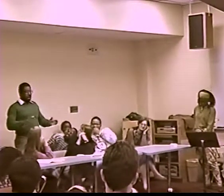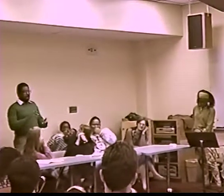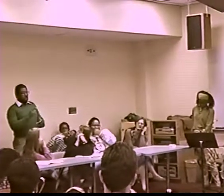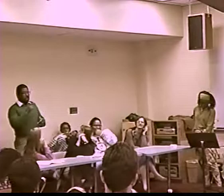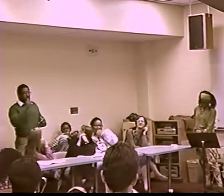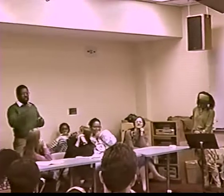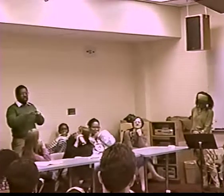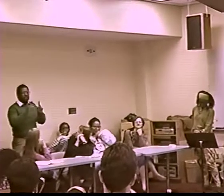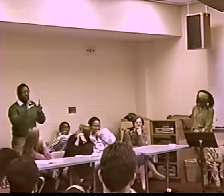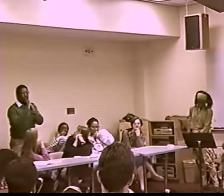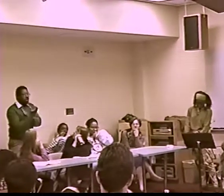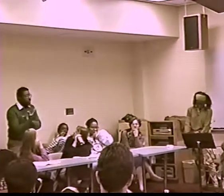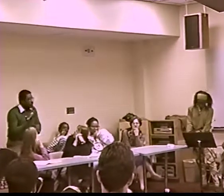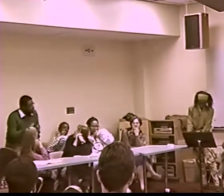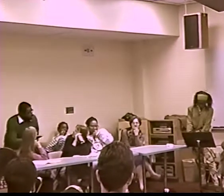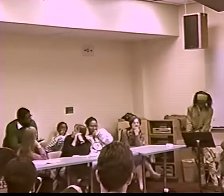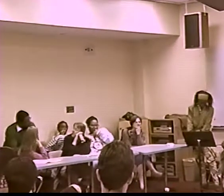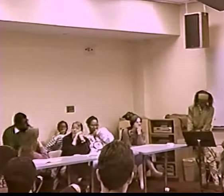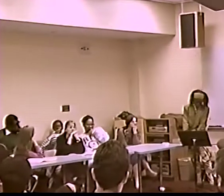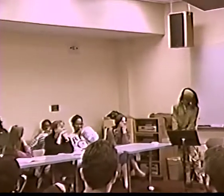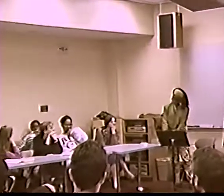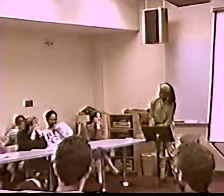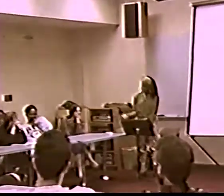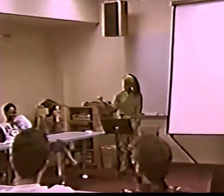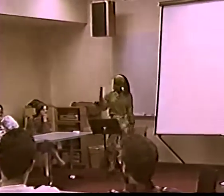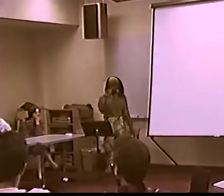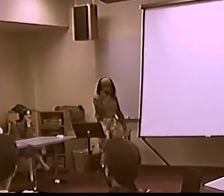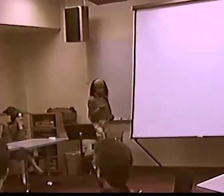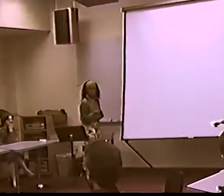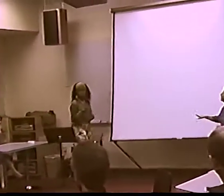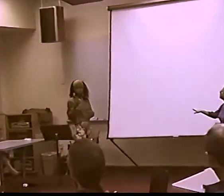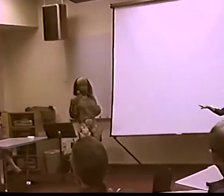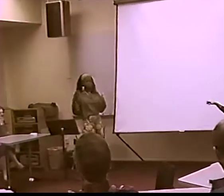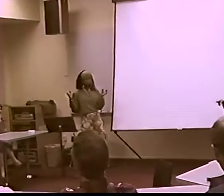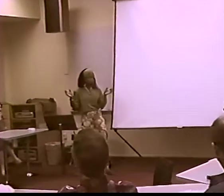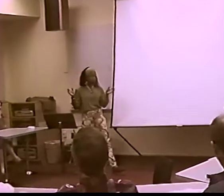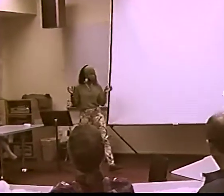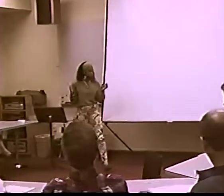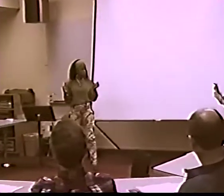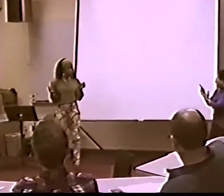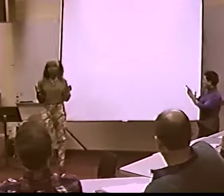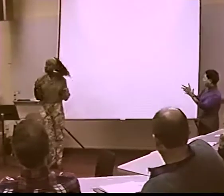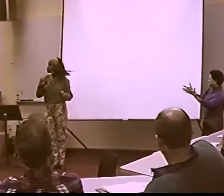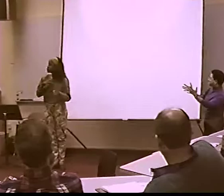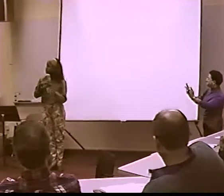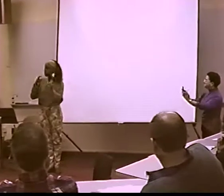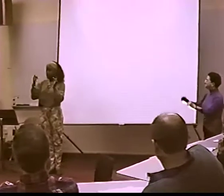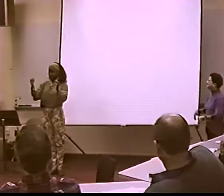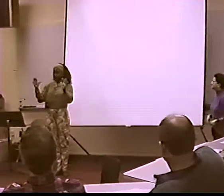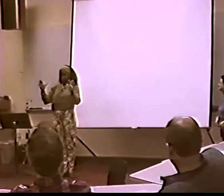...HAD A LOT OF MOVEMENT, A LOT OF RHYTHM, AND HAD, YOU KNOW, PART OF THEIR CULTURE...